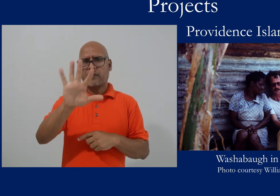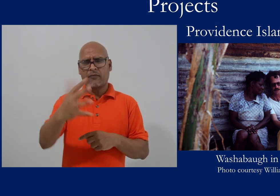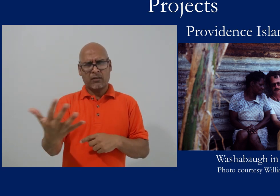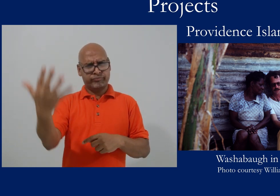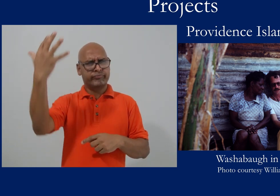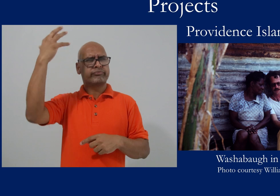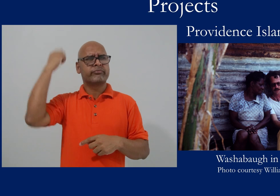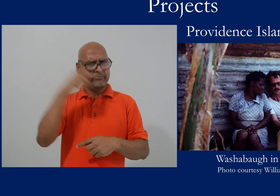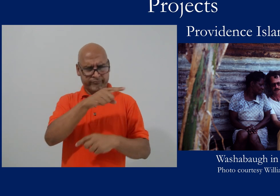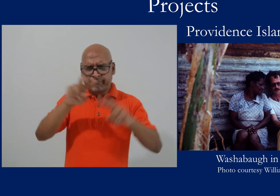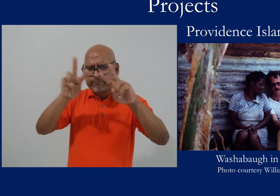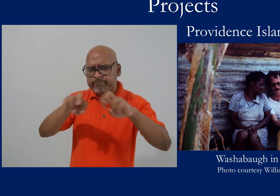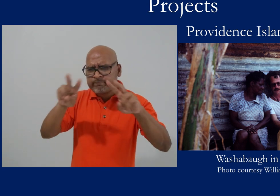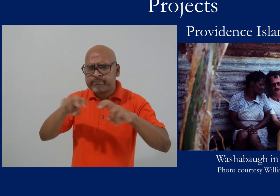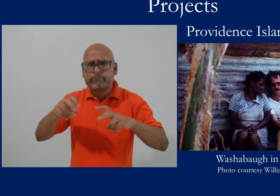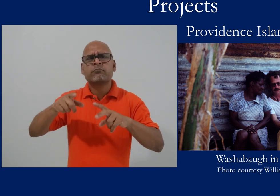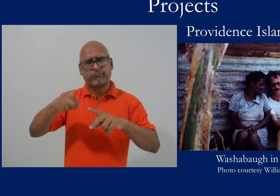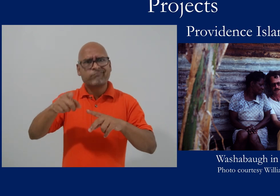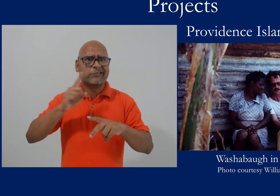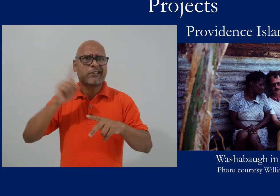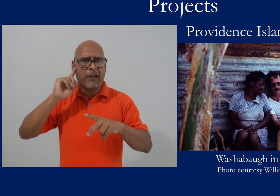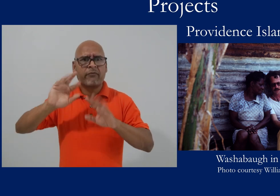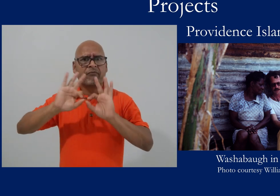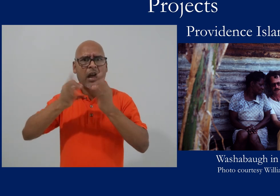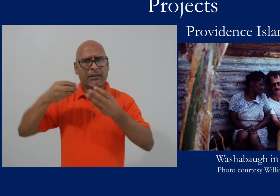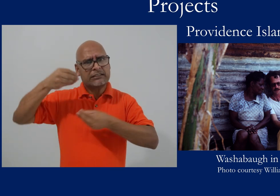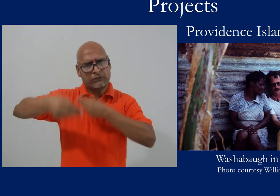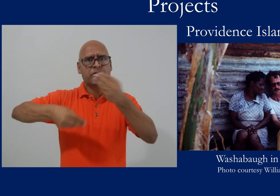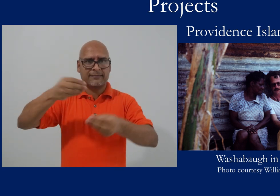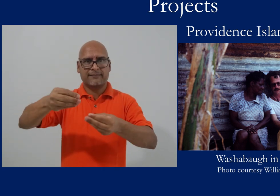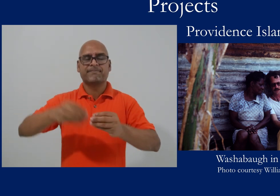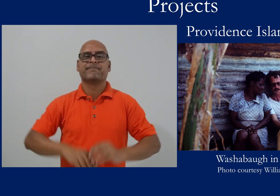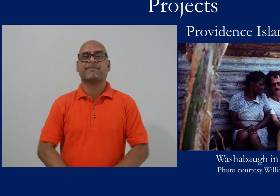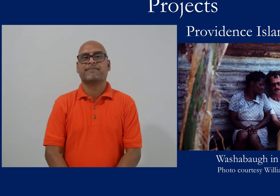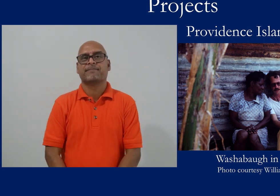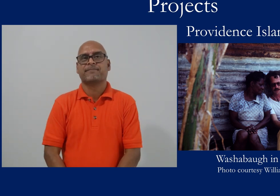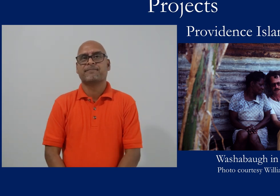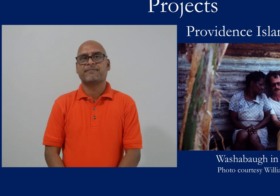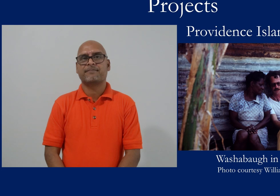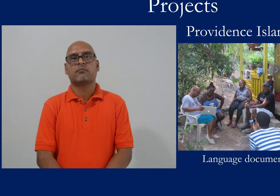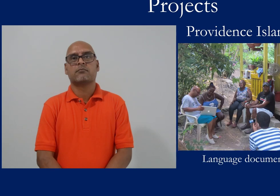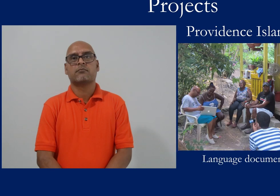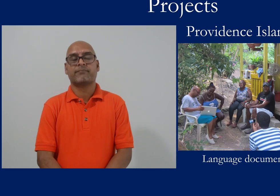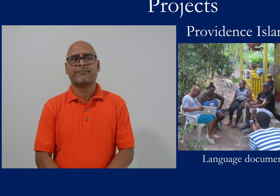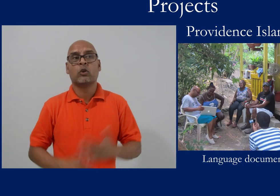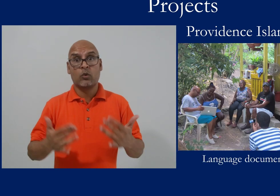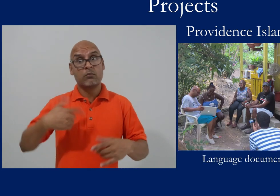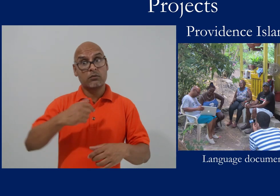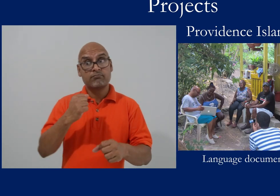in 1985, based on his research there amongst deaf families with genetic deafness.